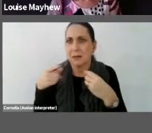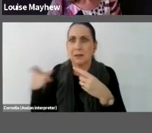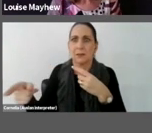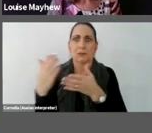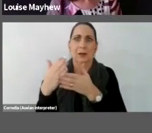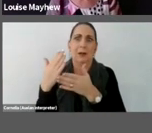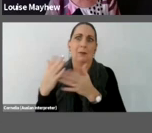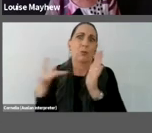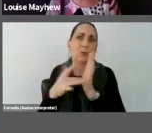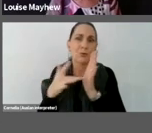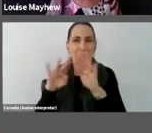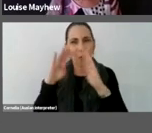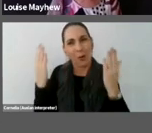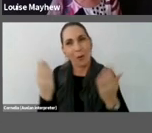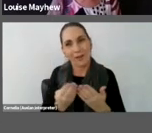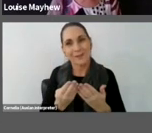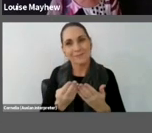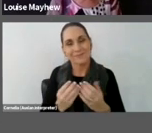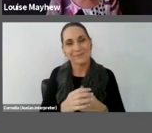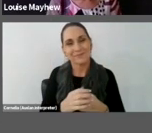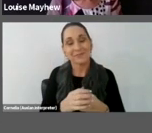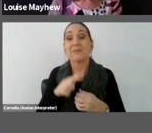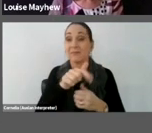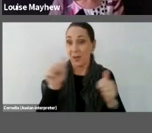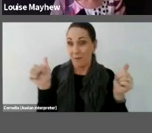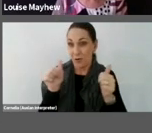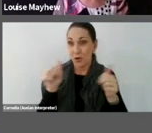Okay that's it for our section on Costumes.